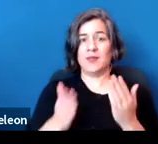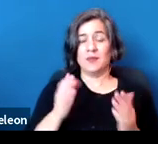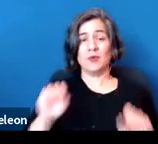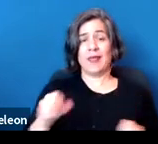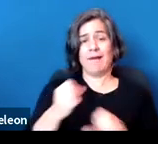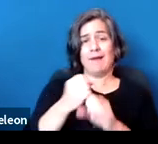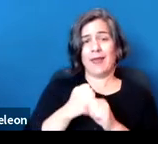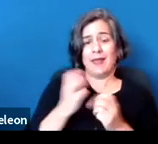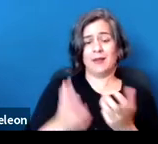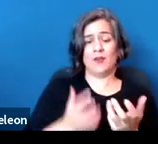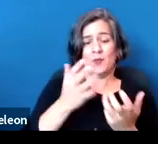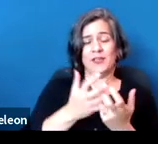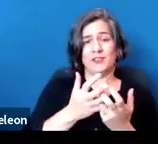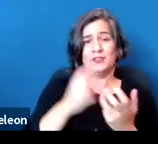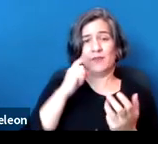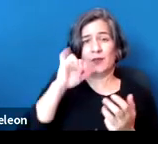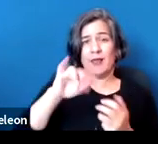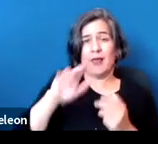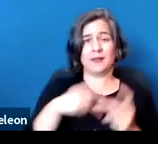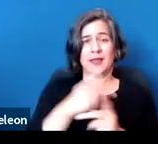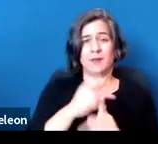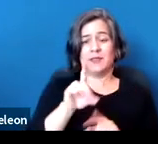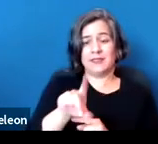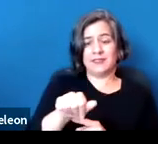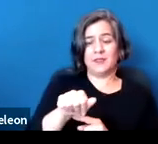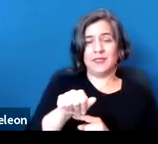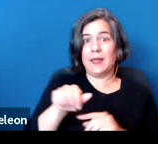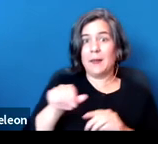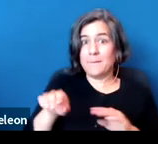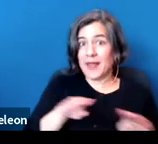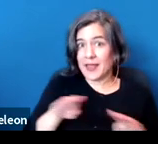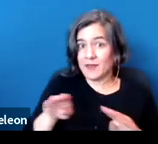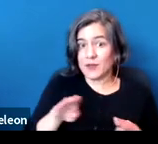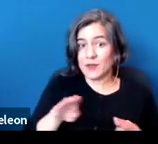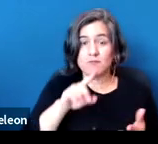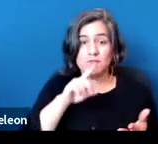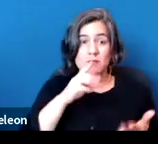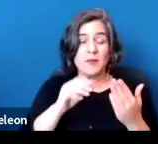for this type of disability-related behavior, even if you do not have another disability